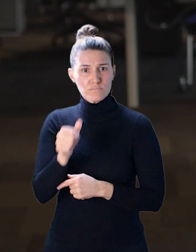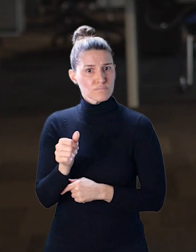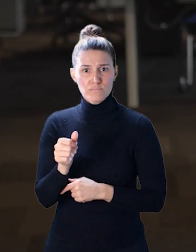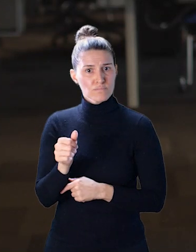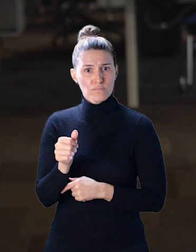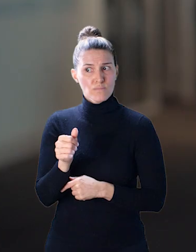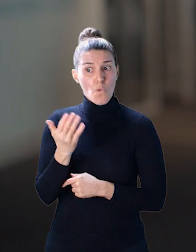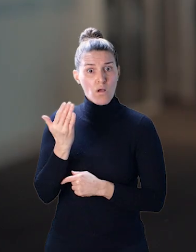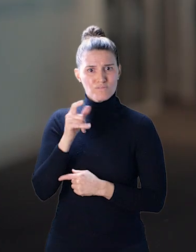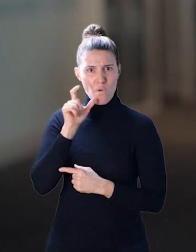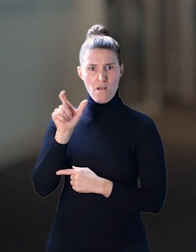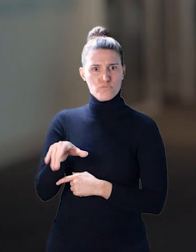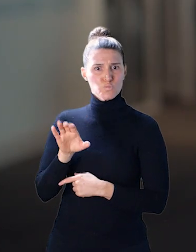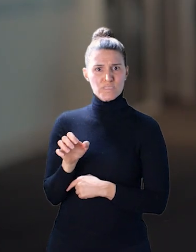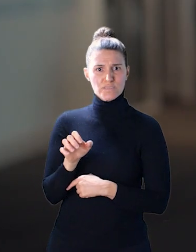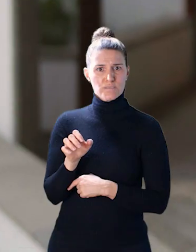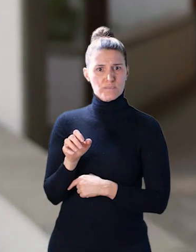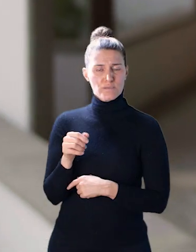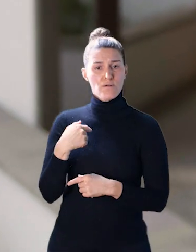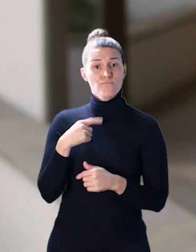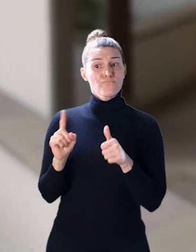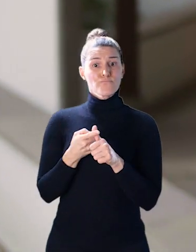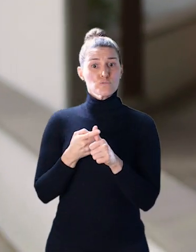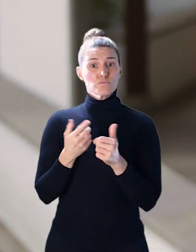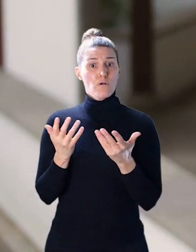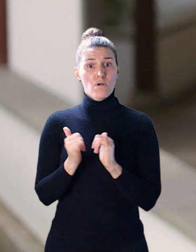because it shouldn't have to be. And so I first started off with